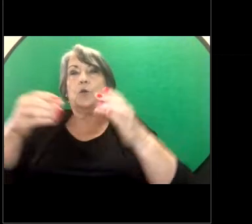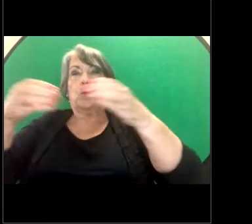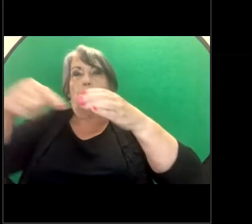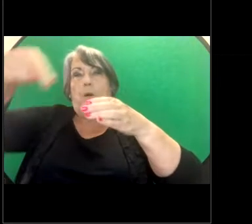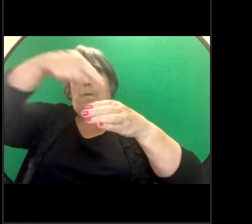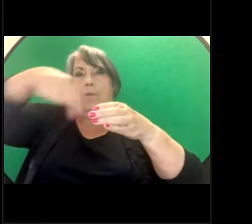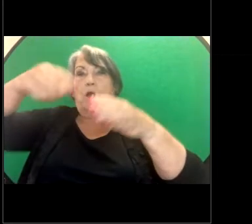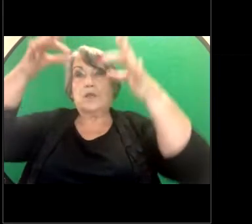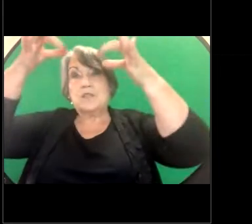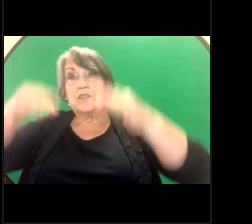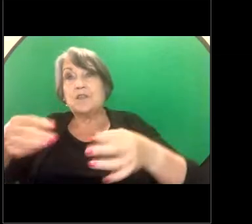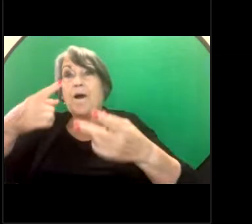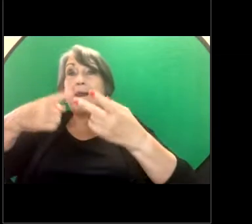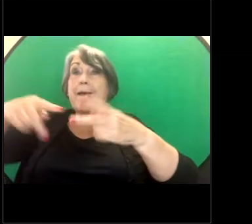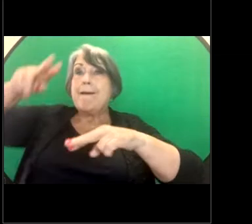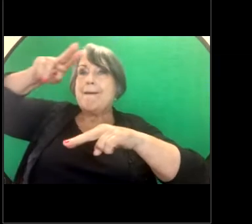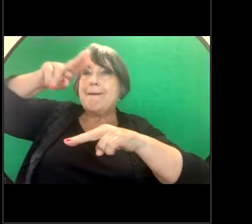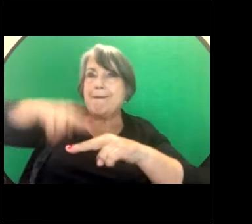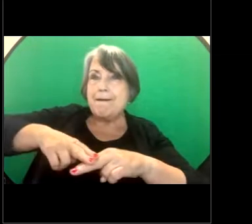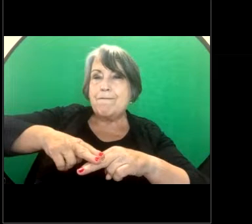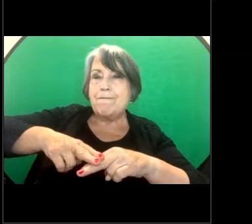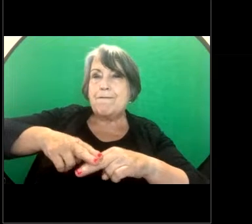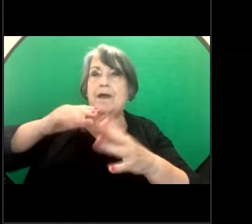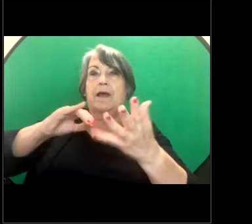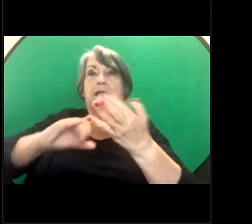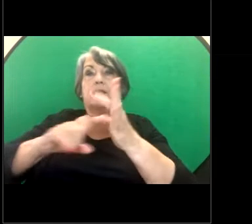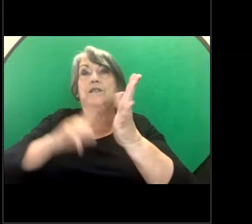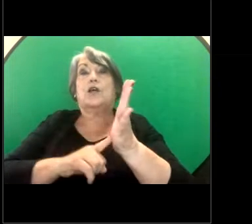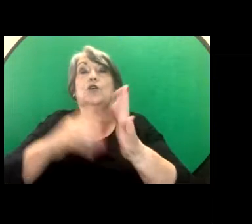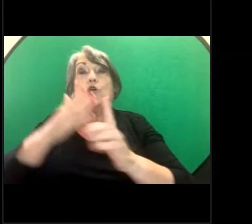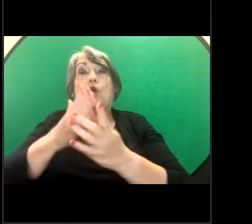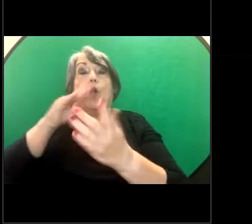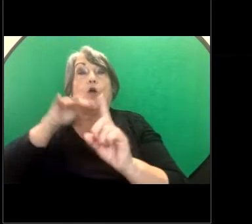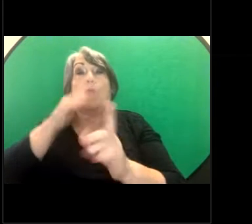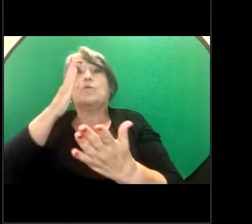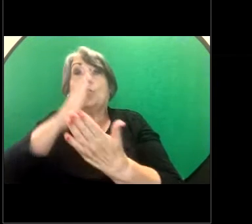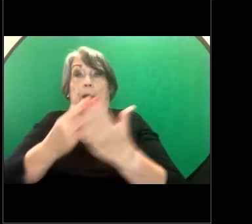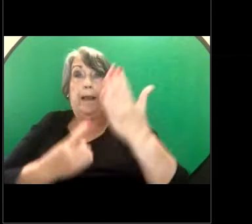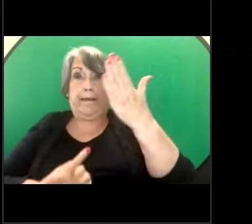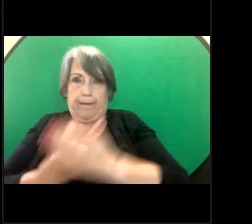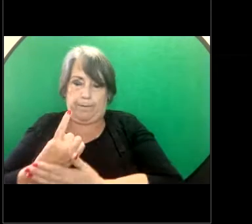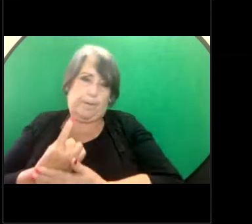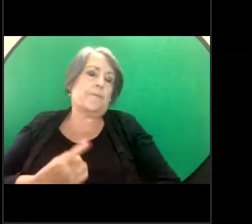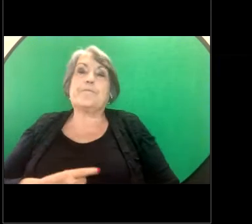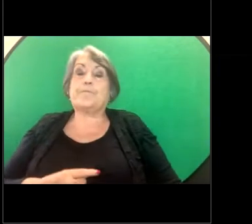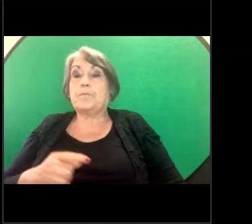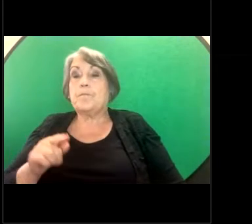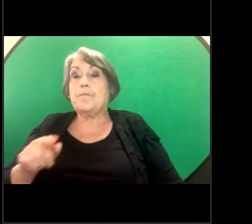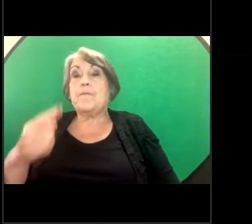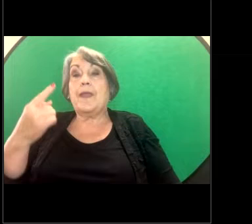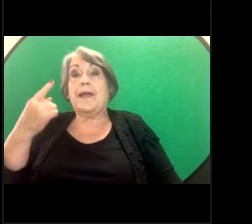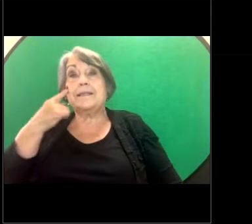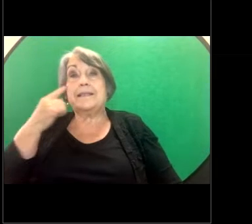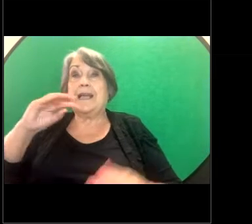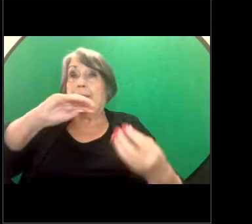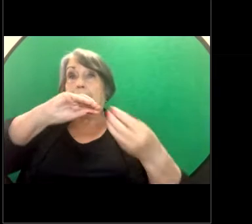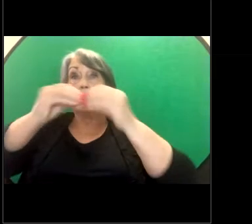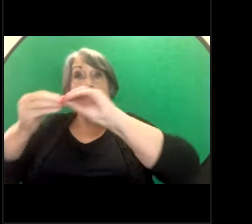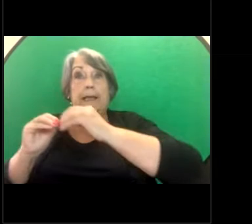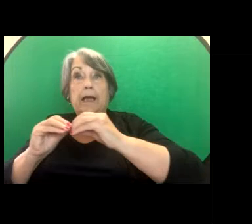whether sexual harassment has actually occurred. In the QHRC the conciliation is compulsory for